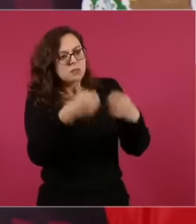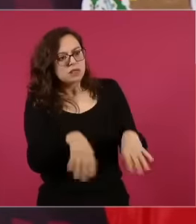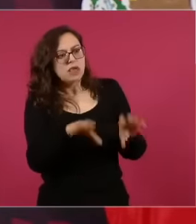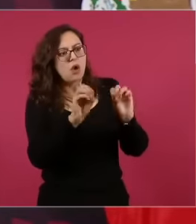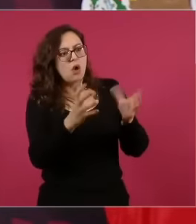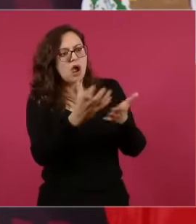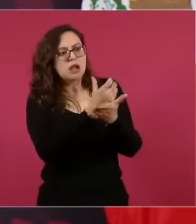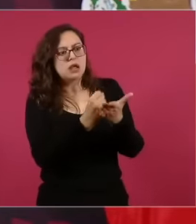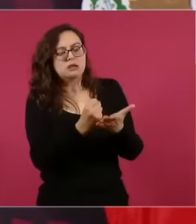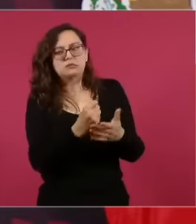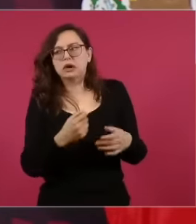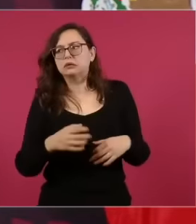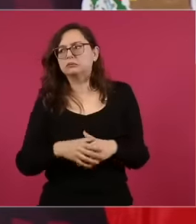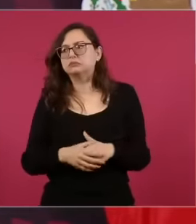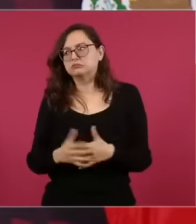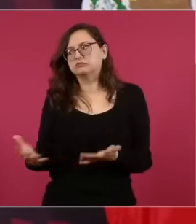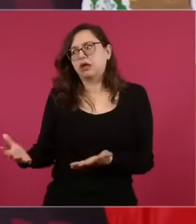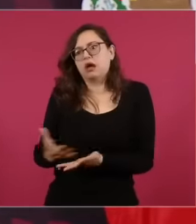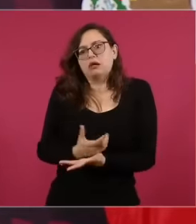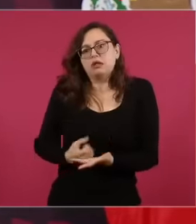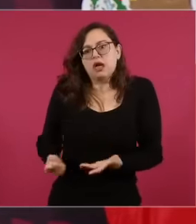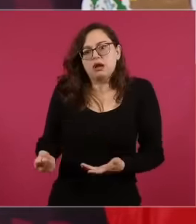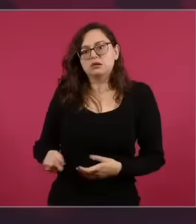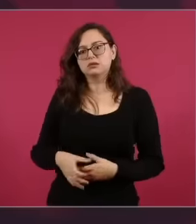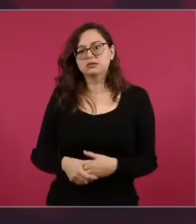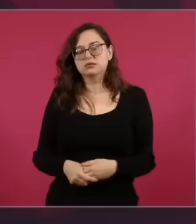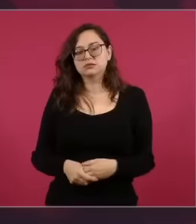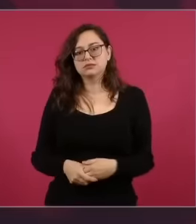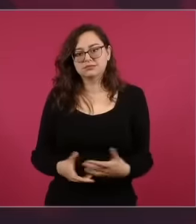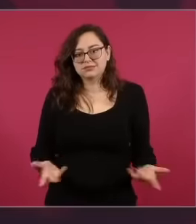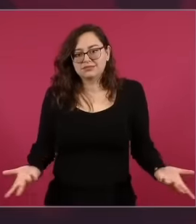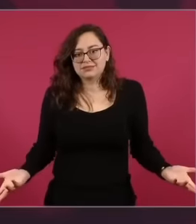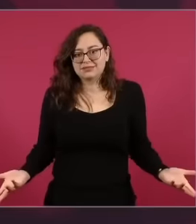everyone do well yesterday